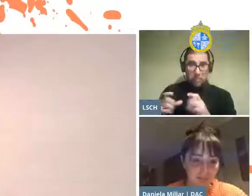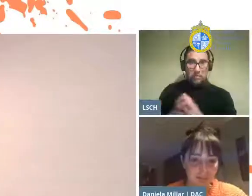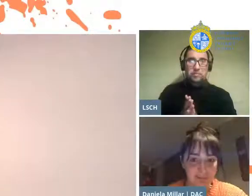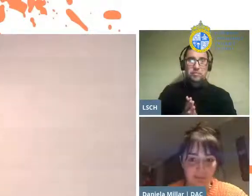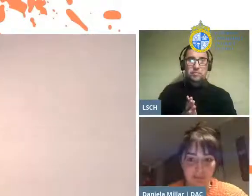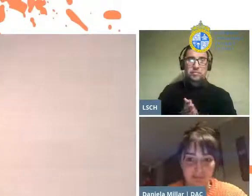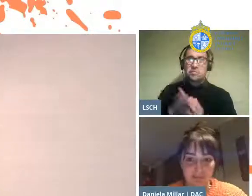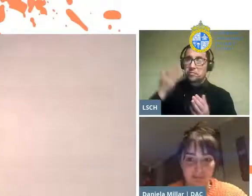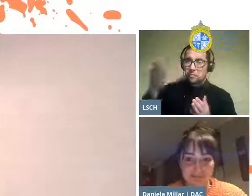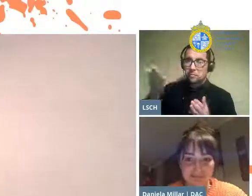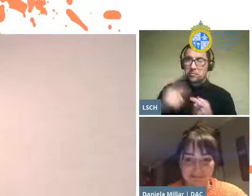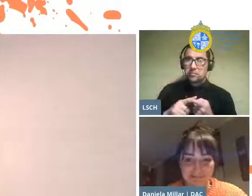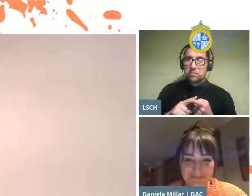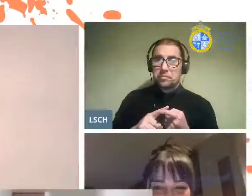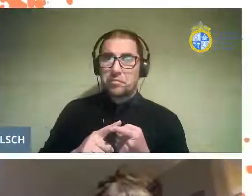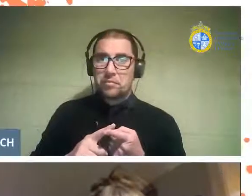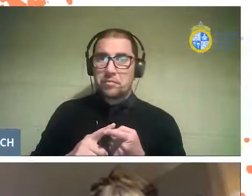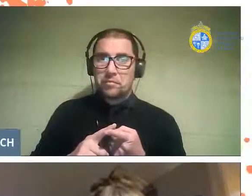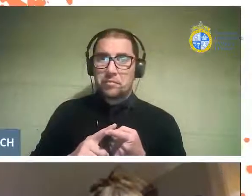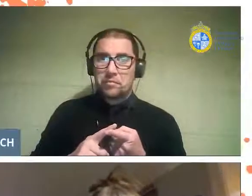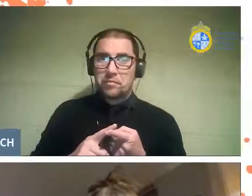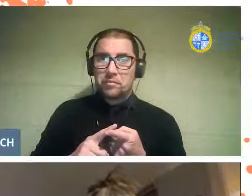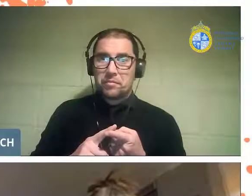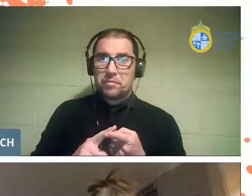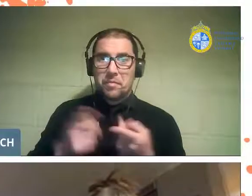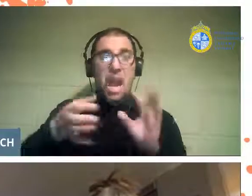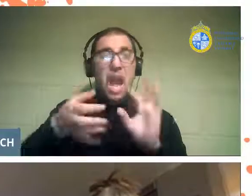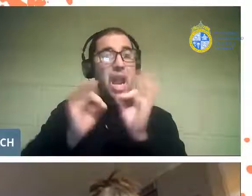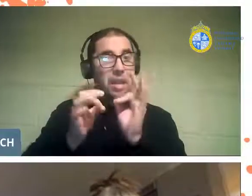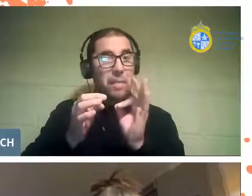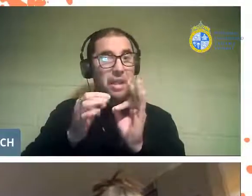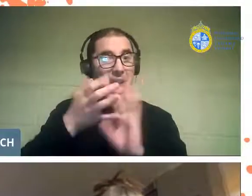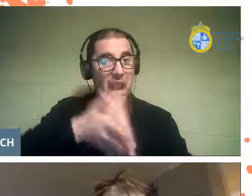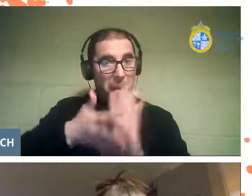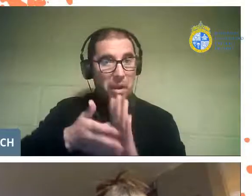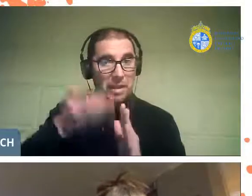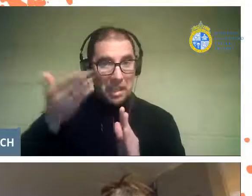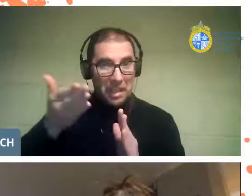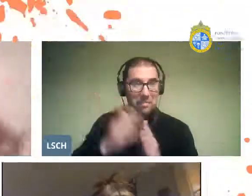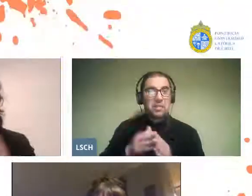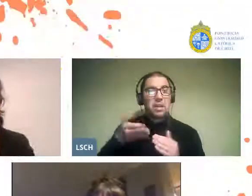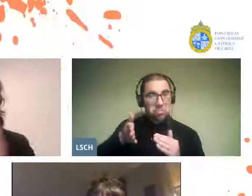first our wonderful sign interpreter who has been here forever,